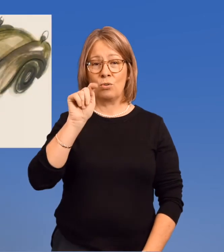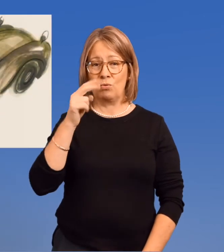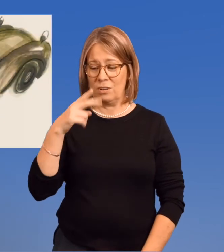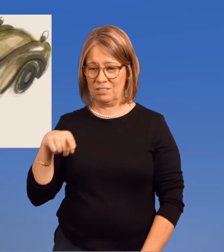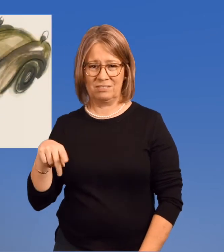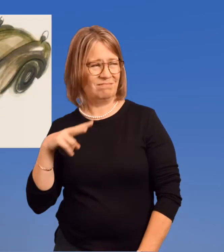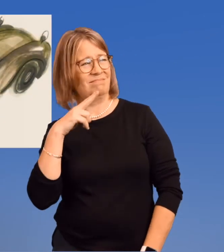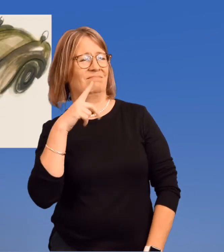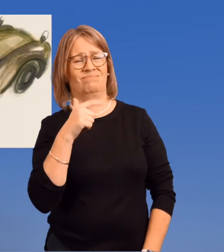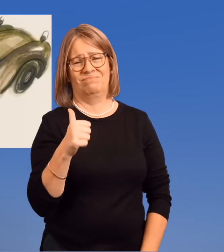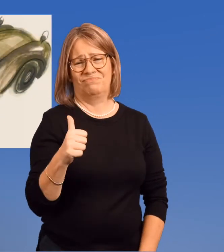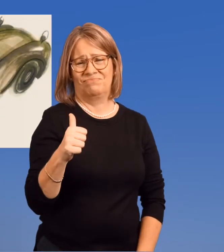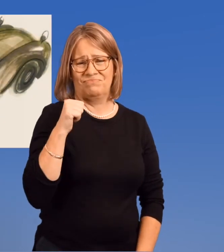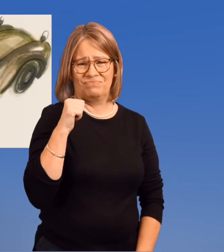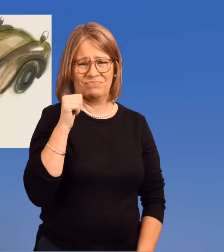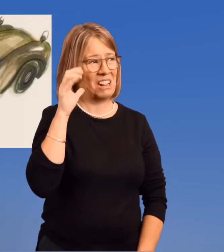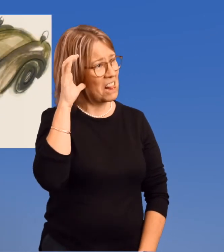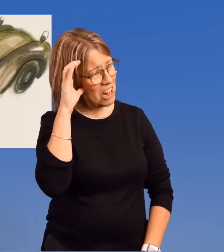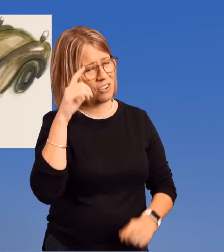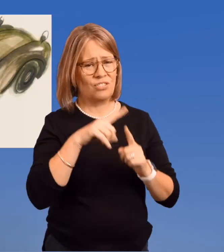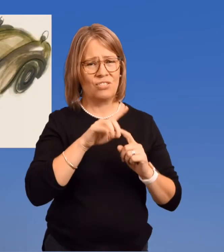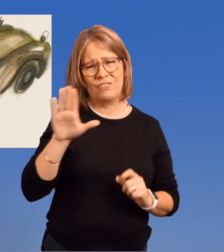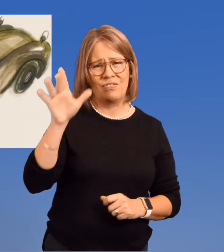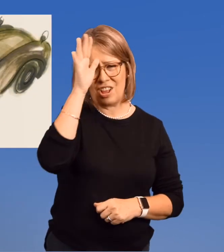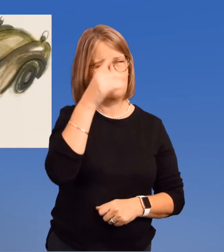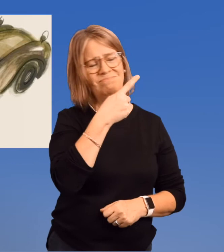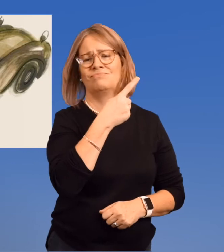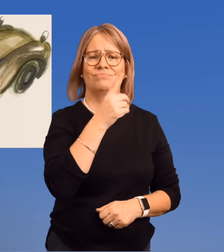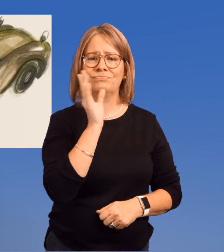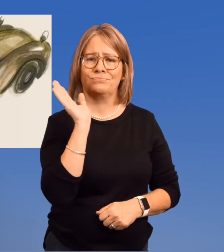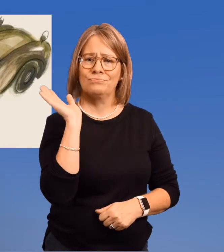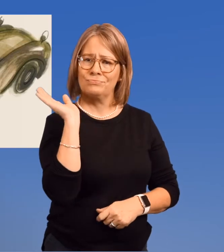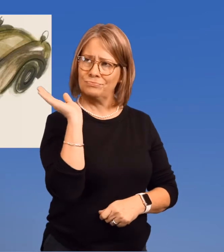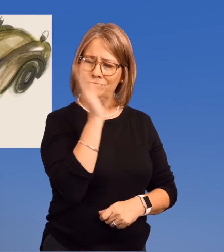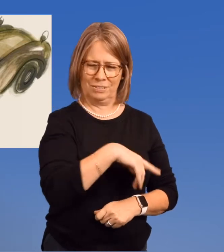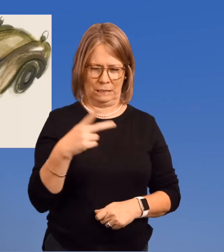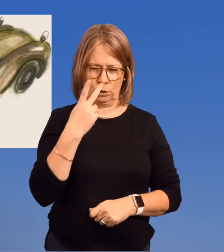Ruth refused to listen to her father.